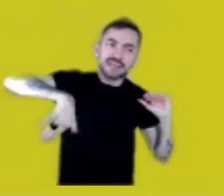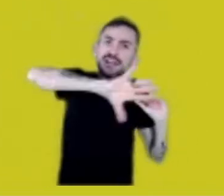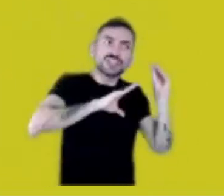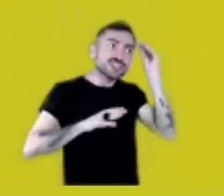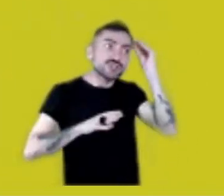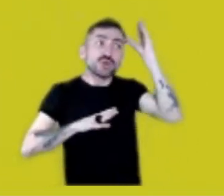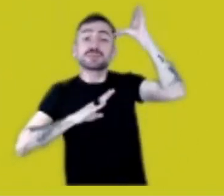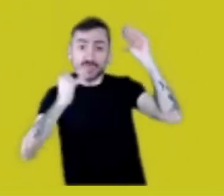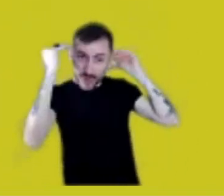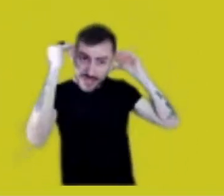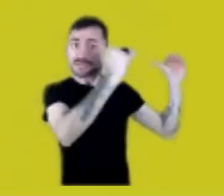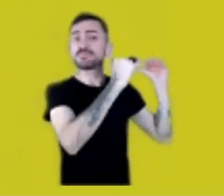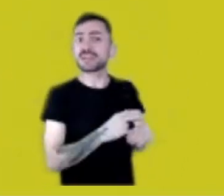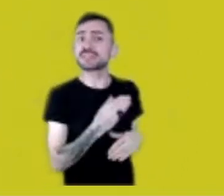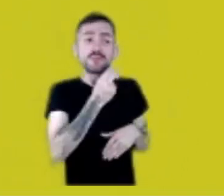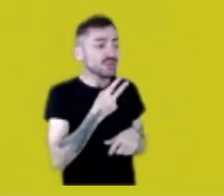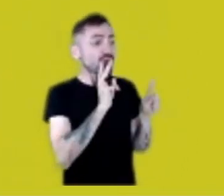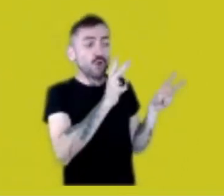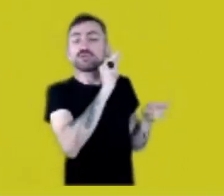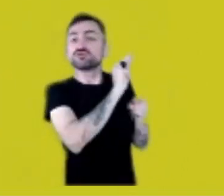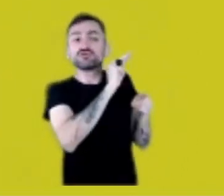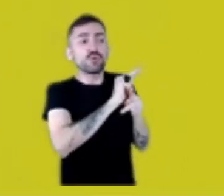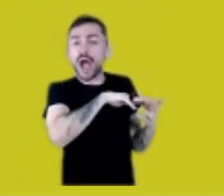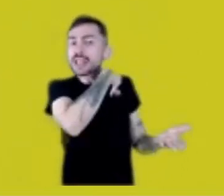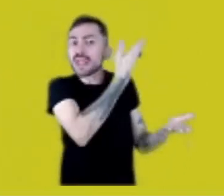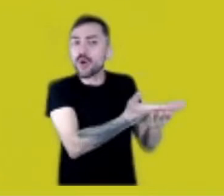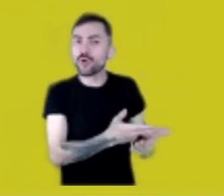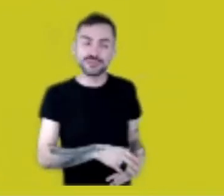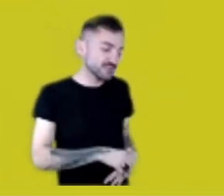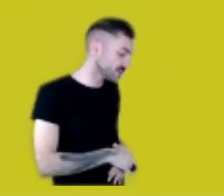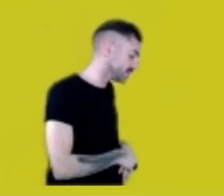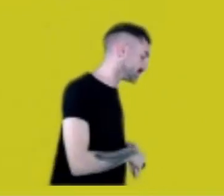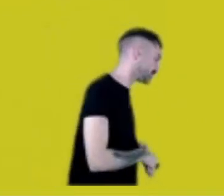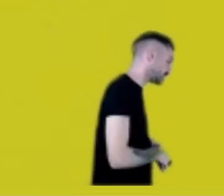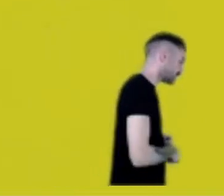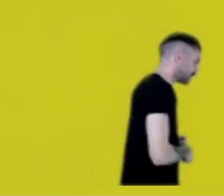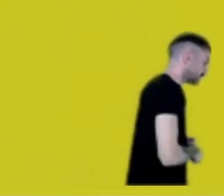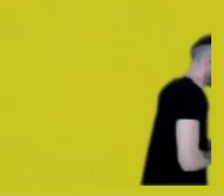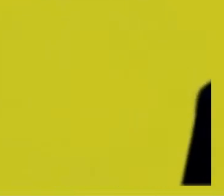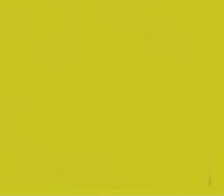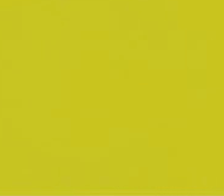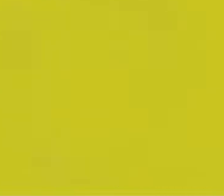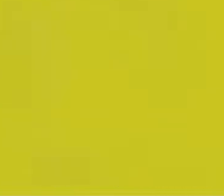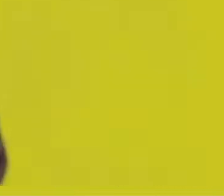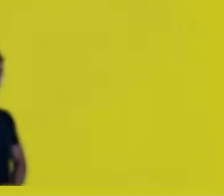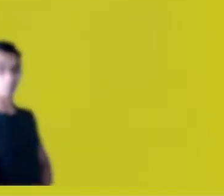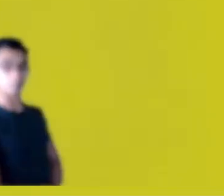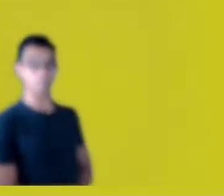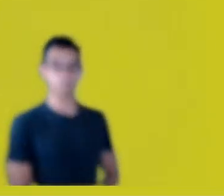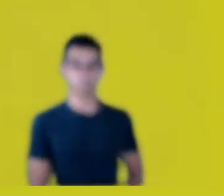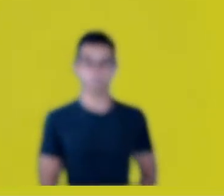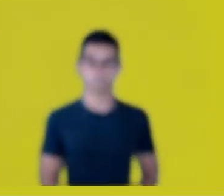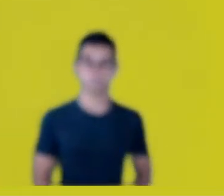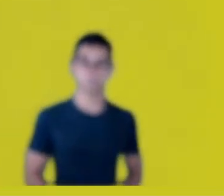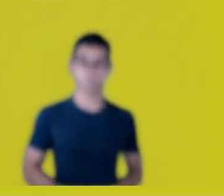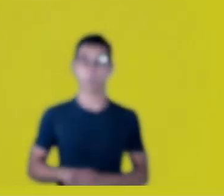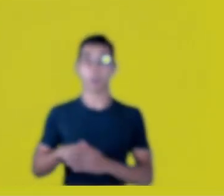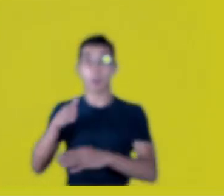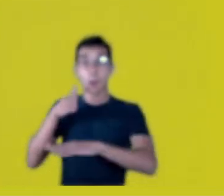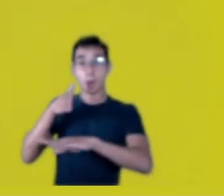improved and alive.” And one leader from the Amazon... I’ve been in São Gabriel da Cachoeira, I had this pleasure.